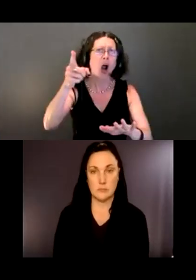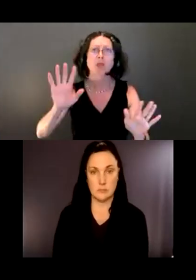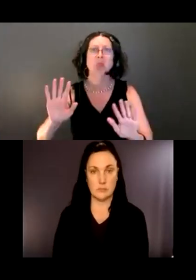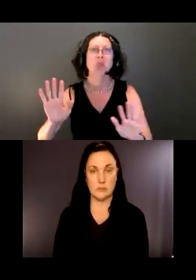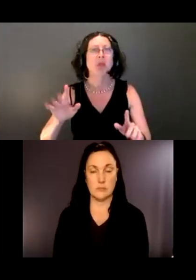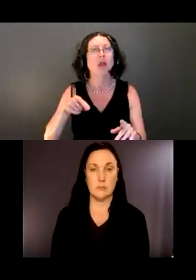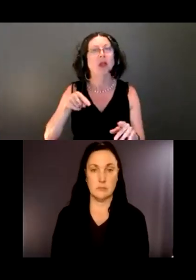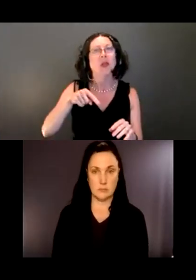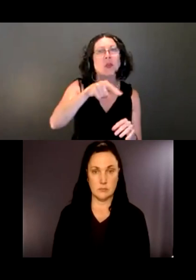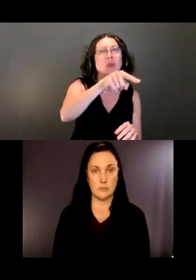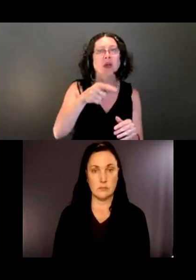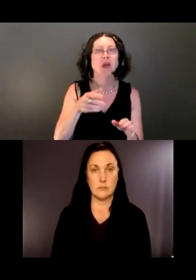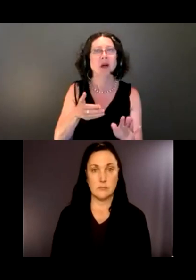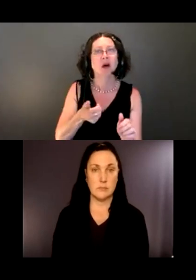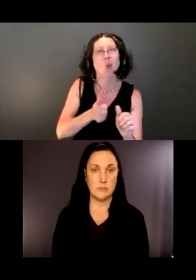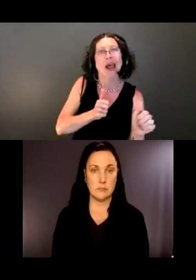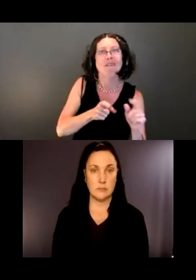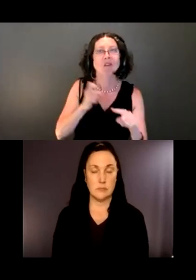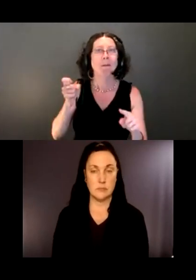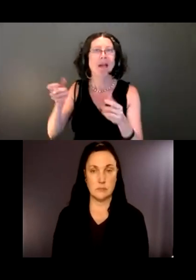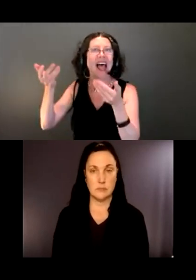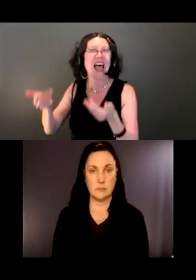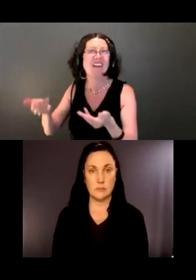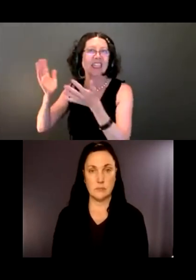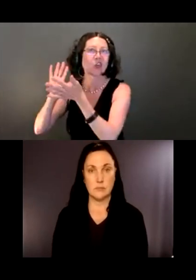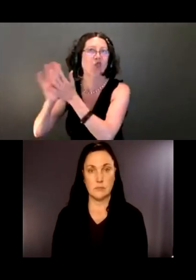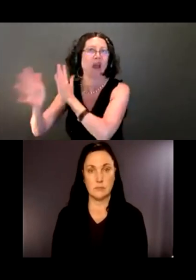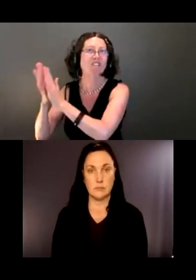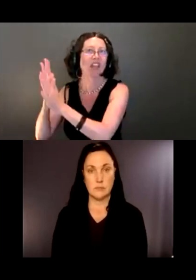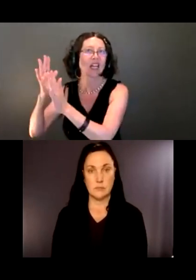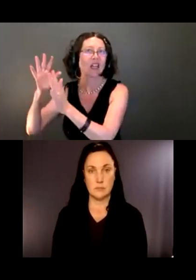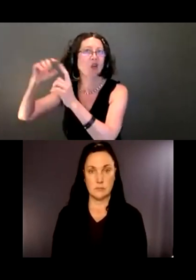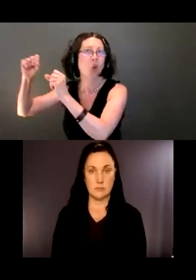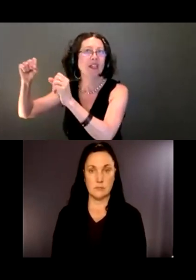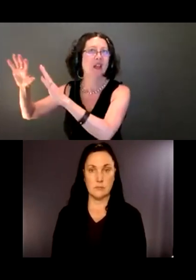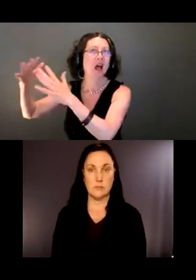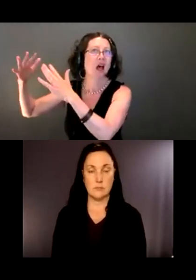It gets quieter as you move in. But you wouldn't have to go real far.